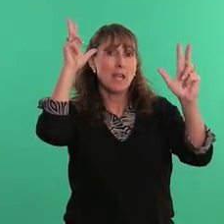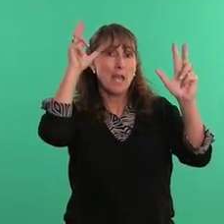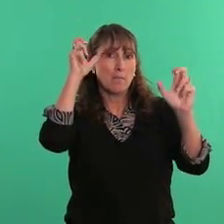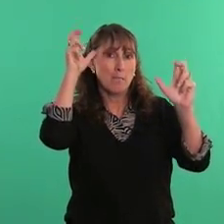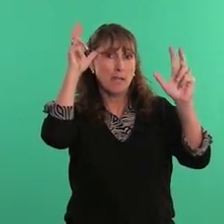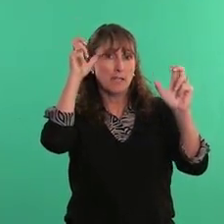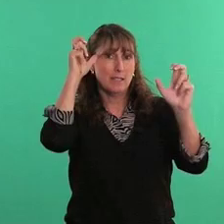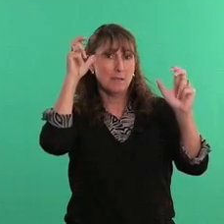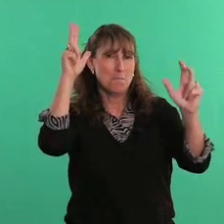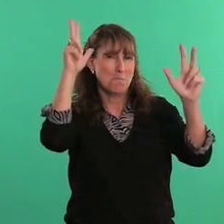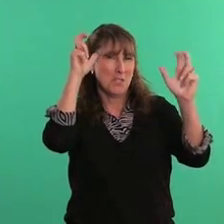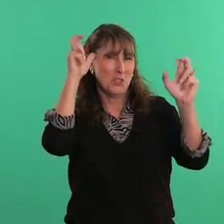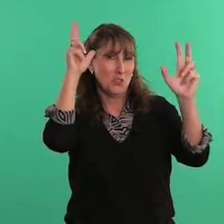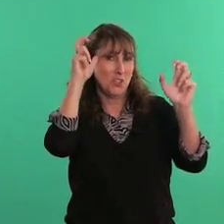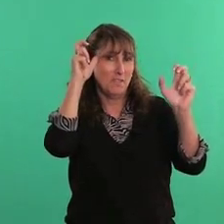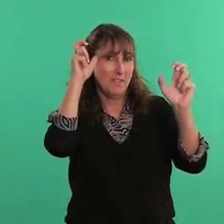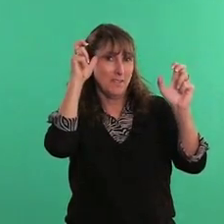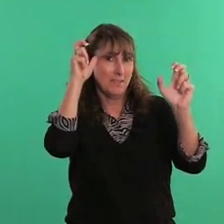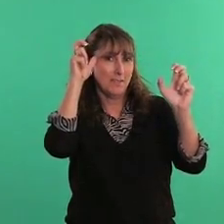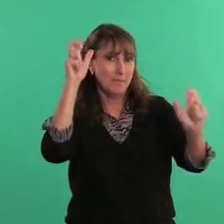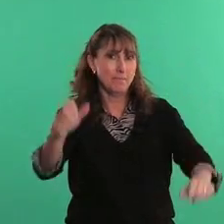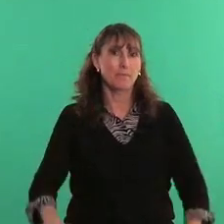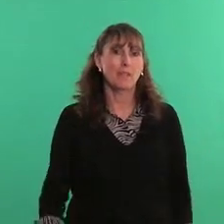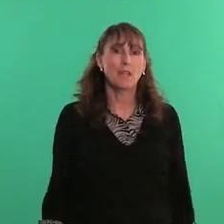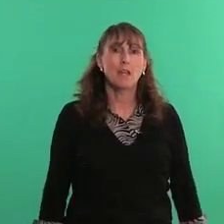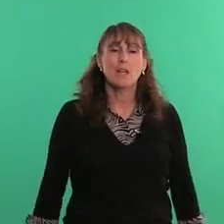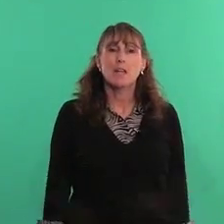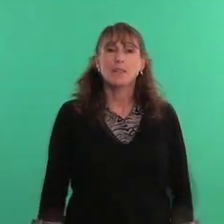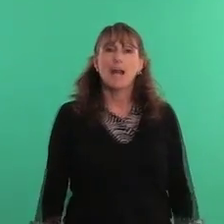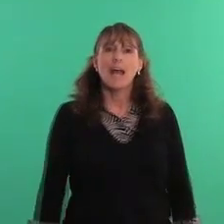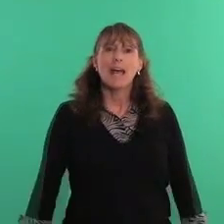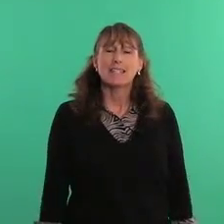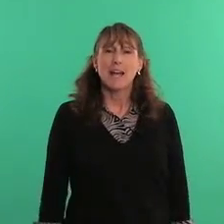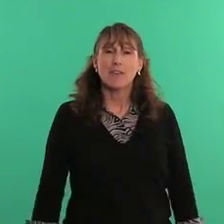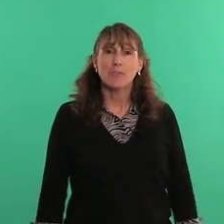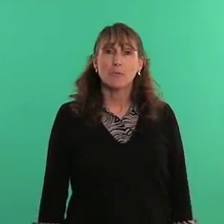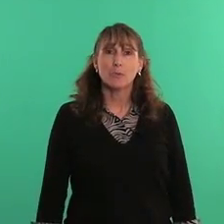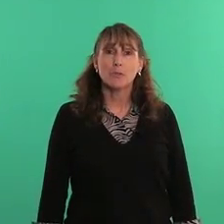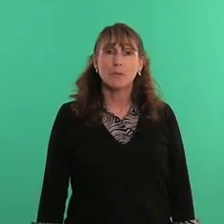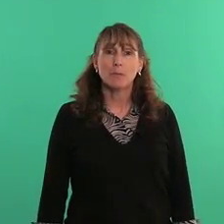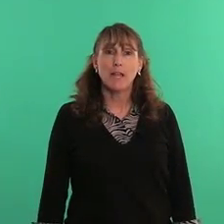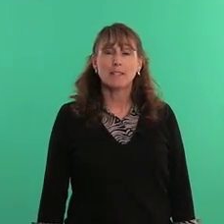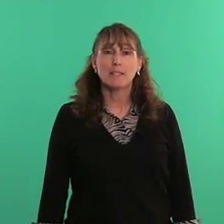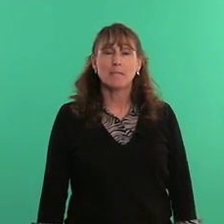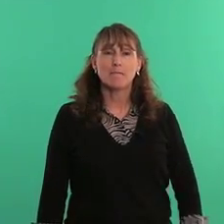and bend it - mischievous tough, rude, blunt